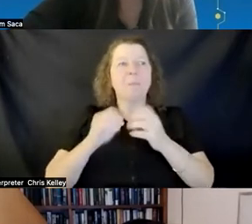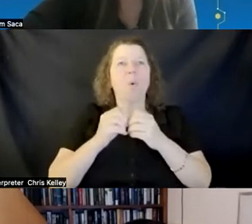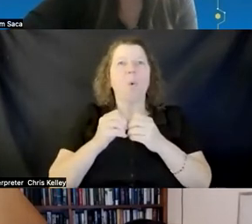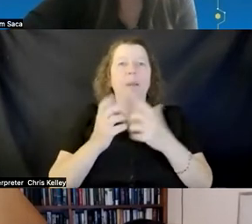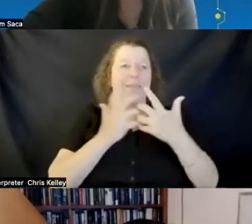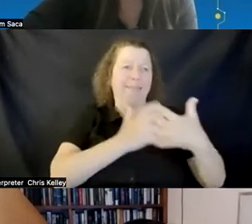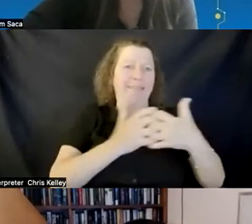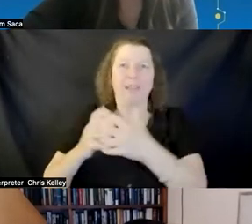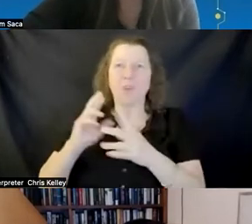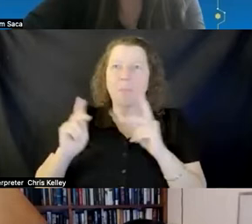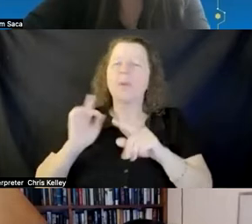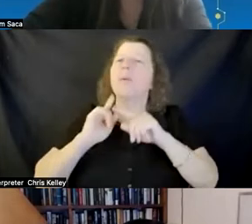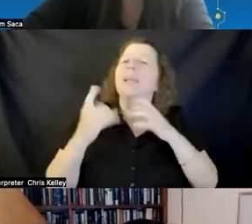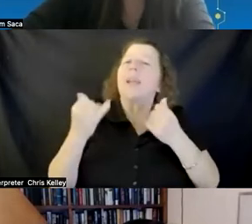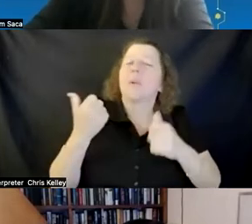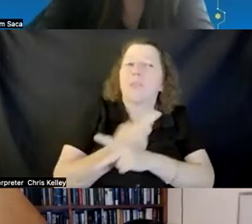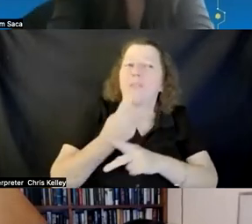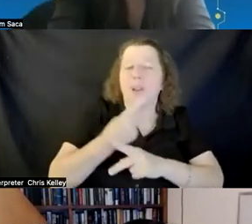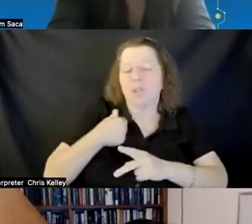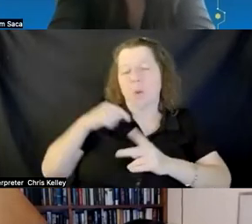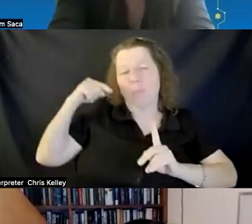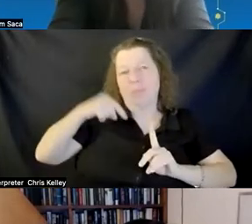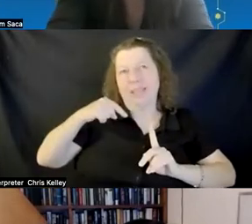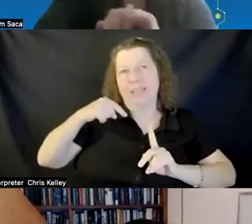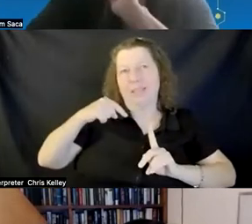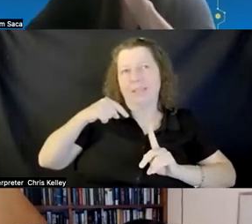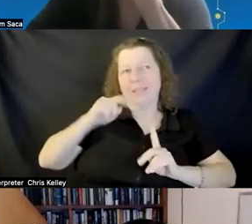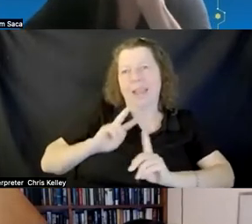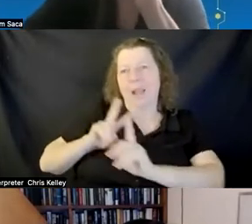take that and apply it to the mooc space and the online learners and knowing that you know